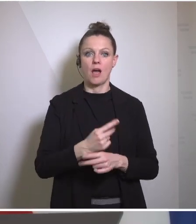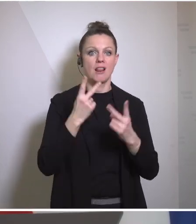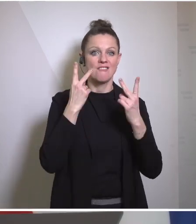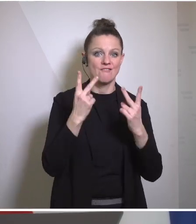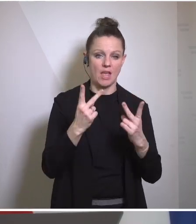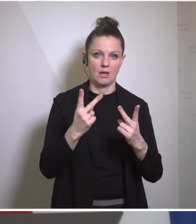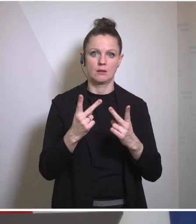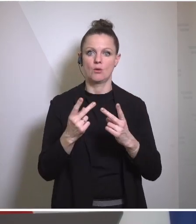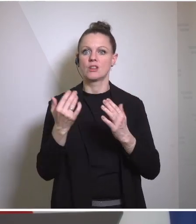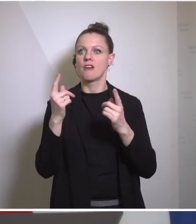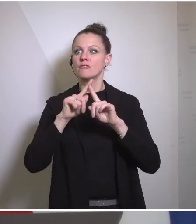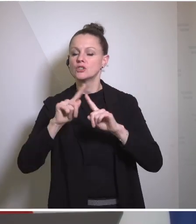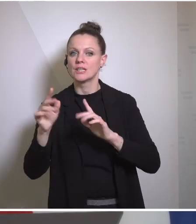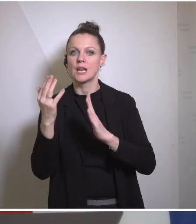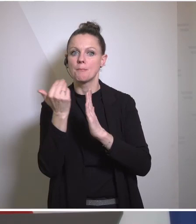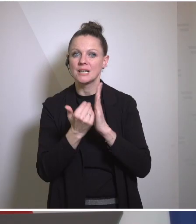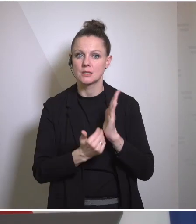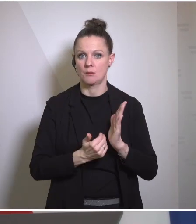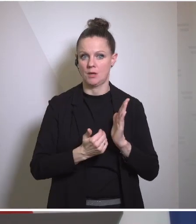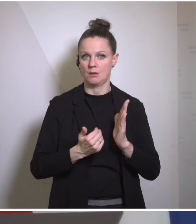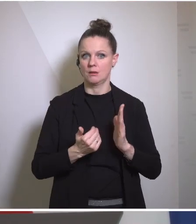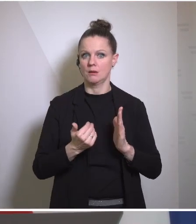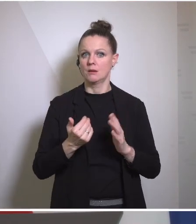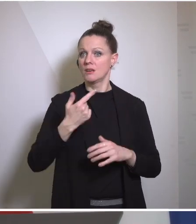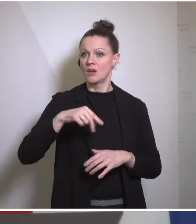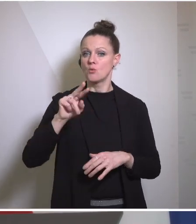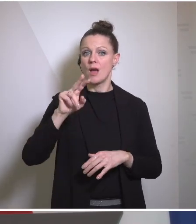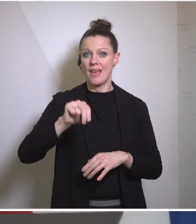if a country and it might be a permanent member of the UN Security Council believe that he can